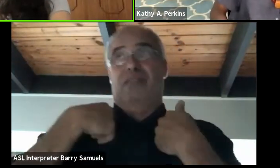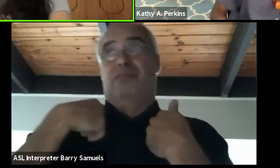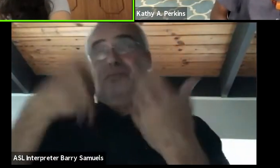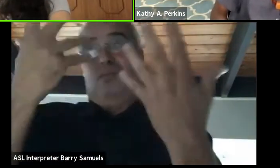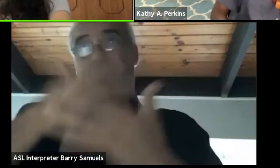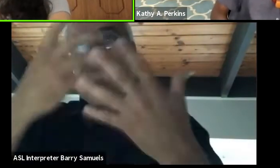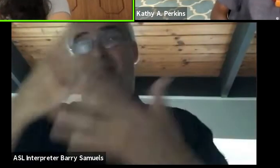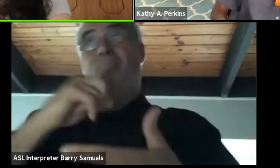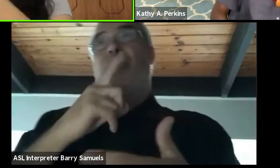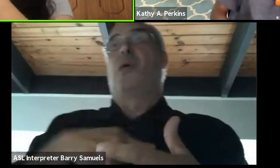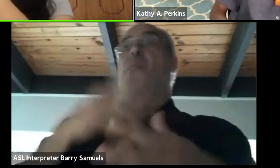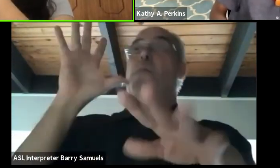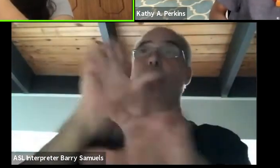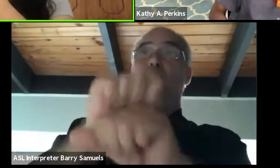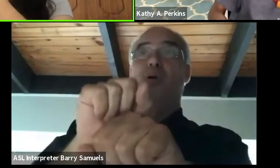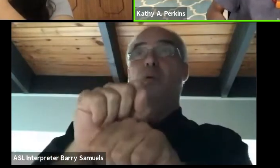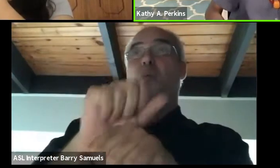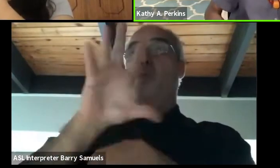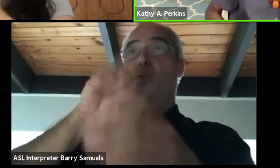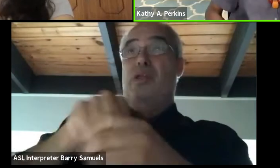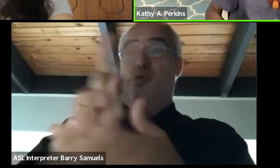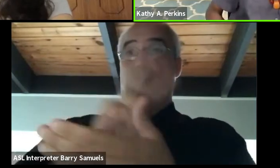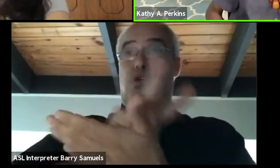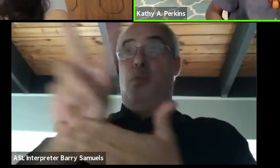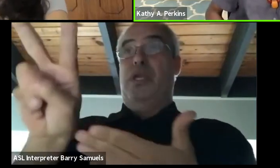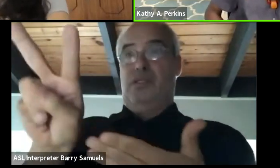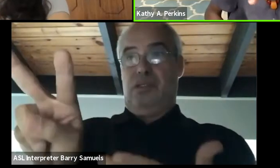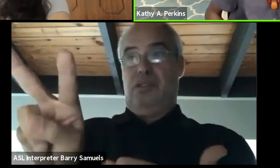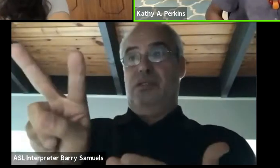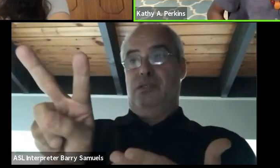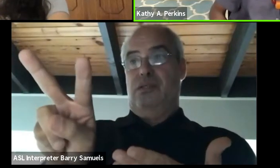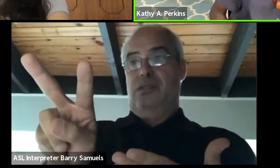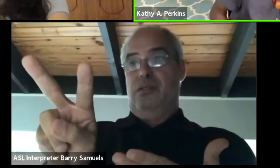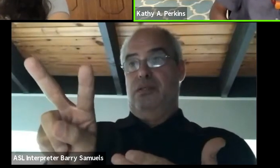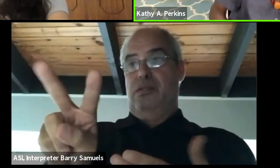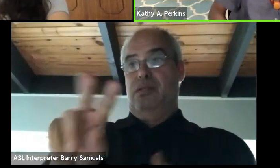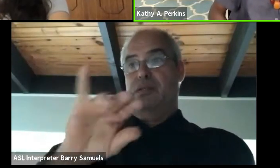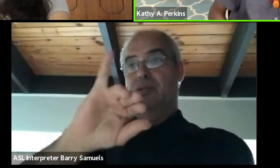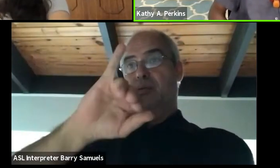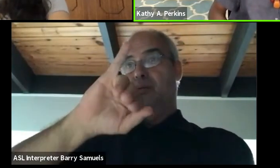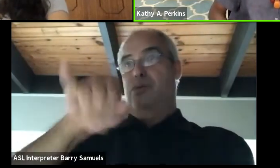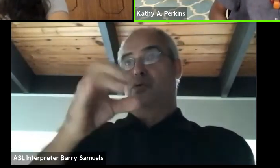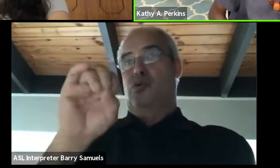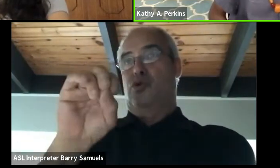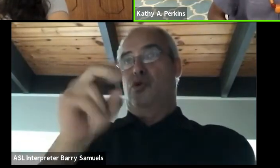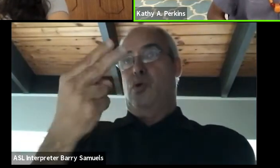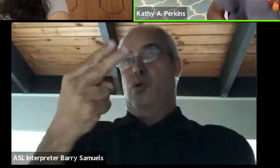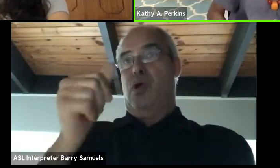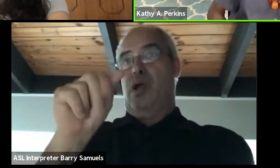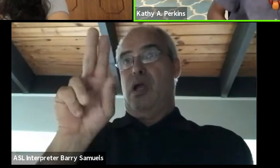but you have to book within two weeks, and either to Johannesburg and Cape town and I just booked the ticket.